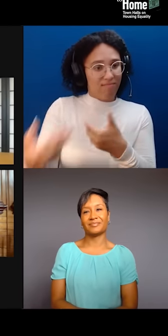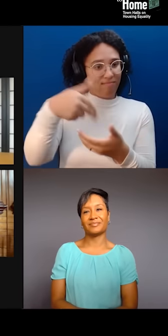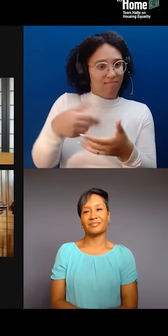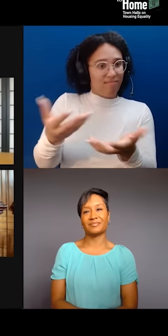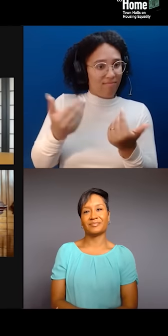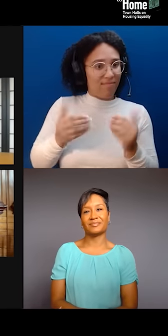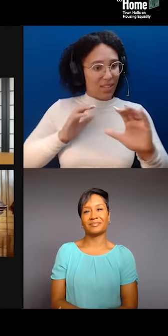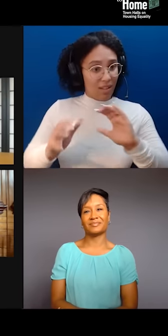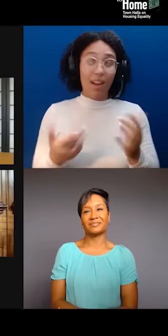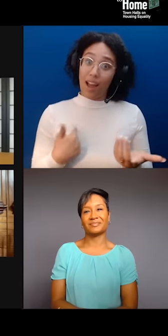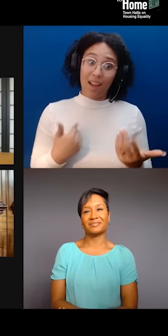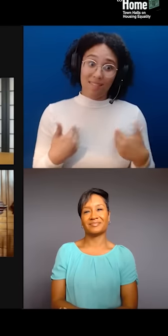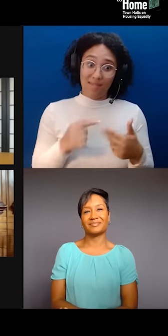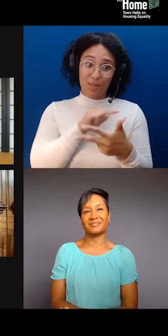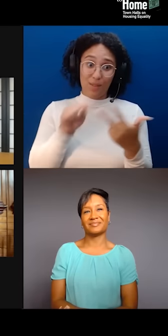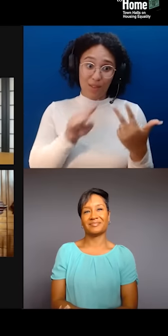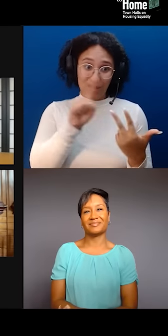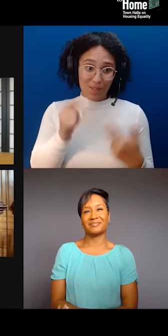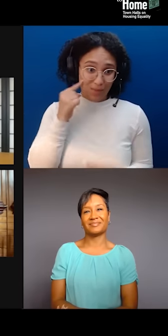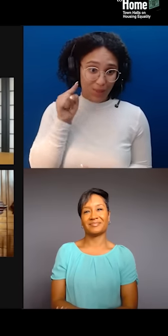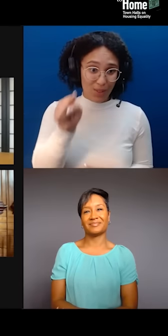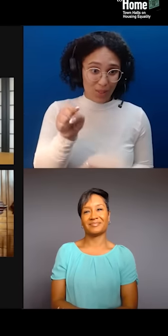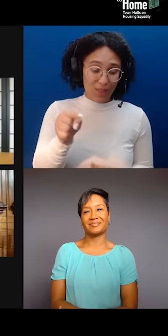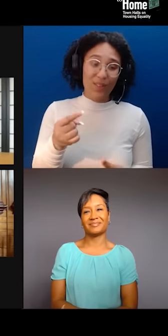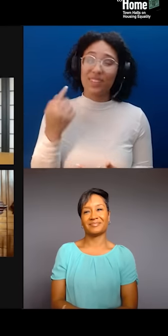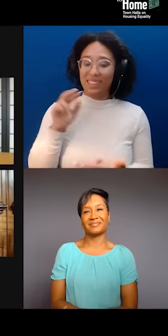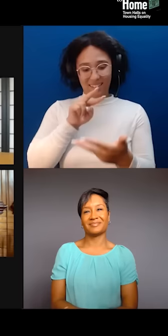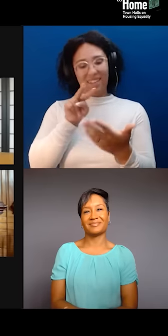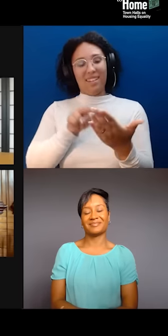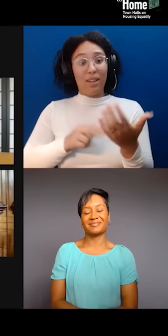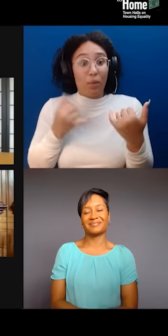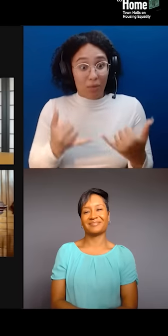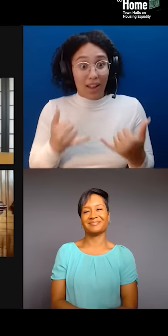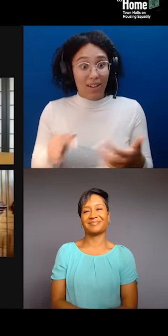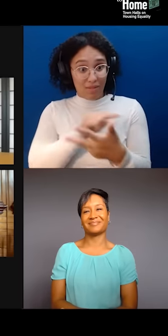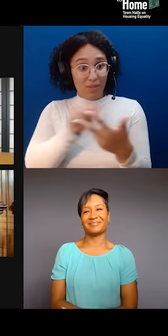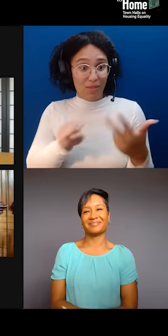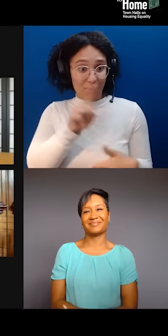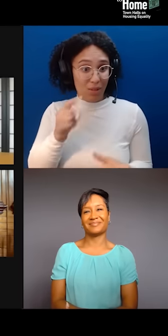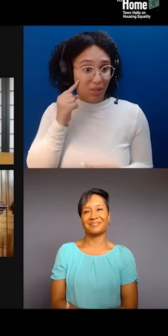So, I'm like, right now, I have three questions for you. So, I'm gonna try to boil it down because I want to pick up on something